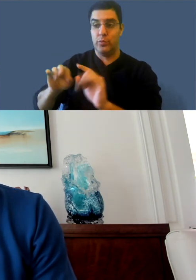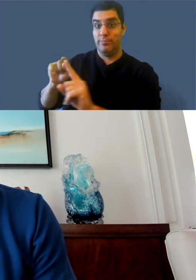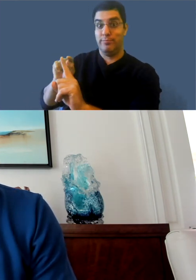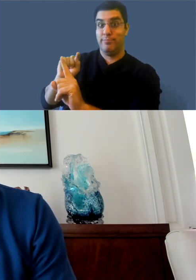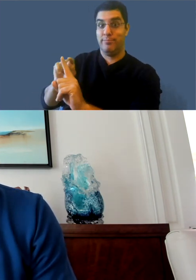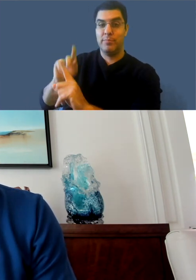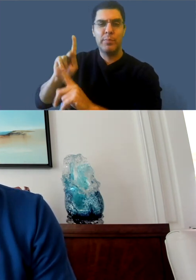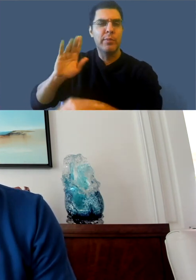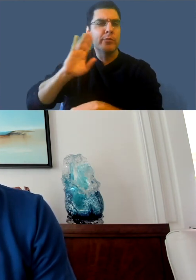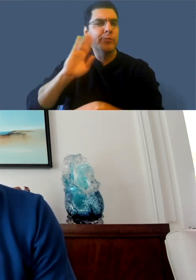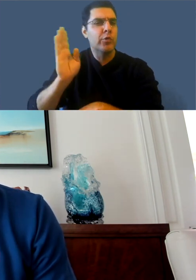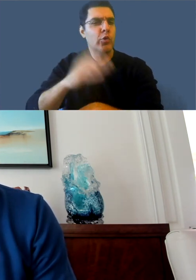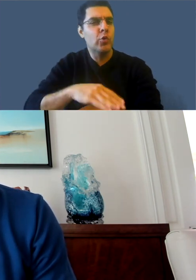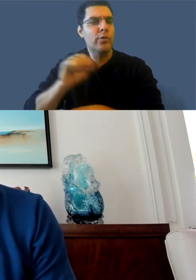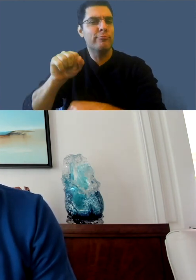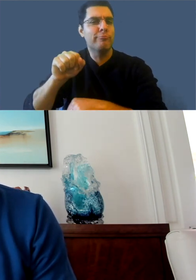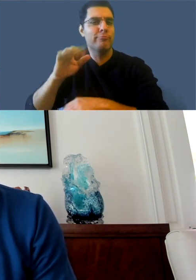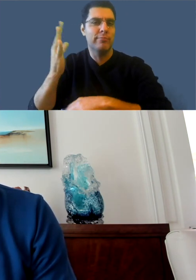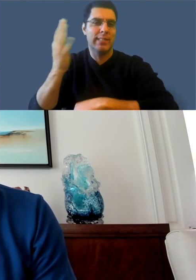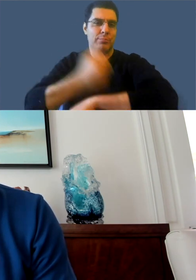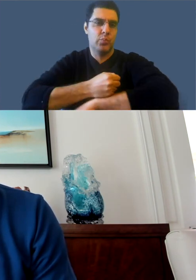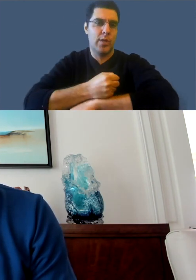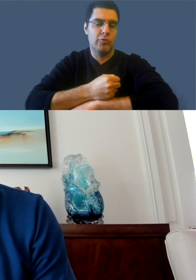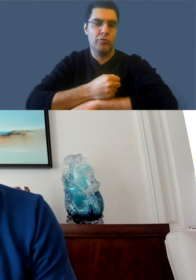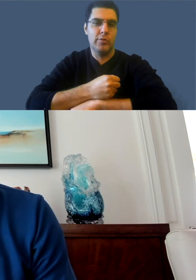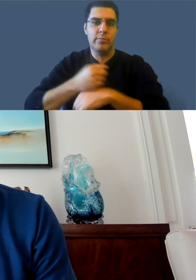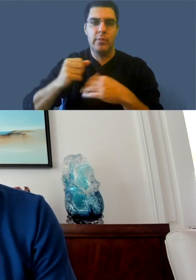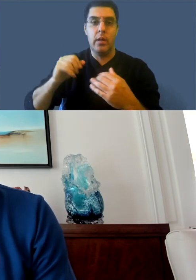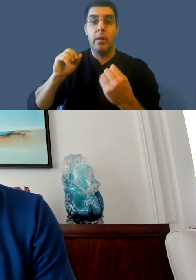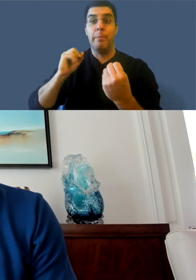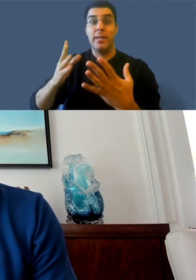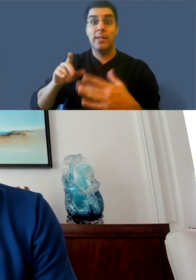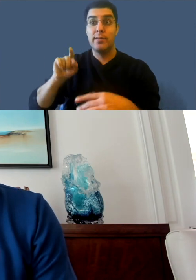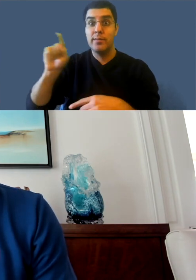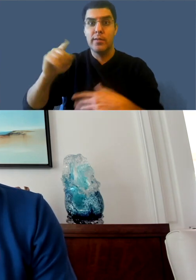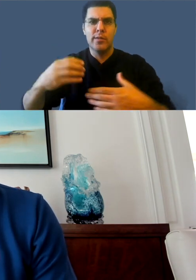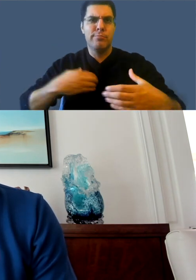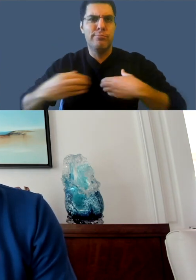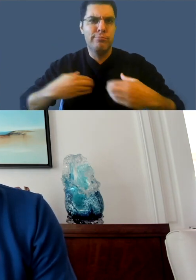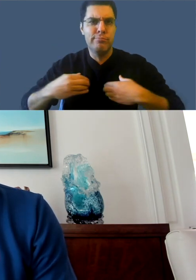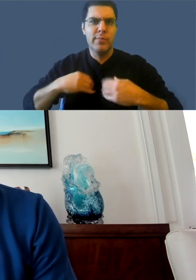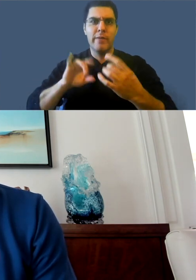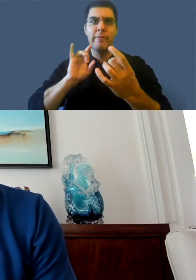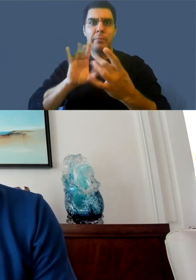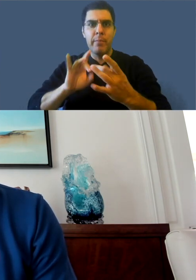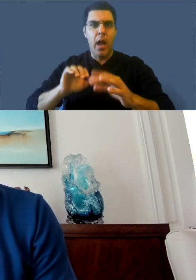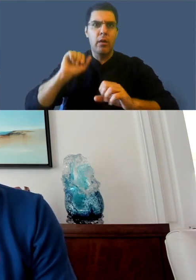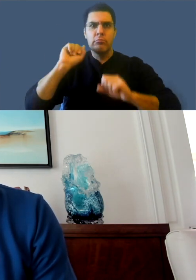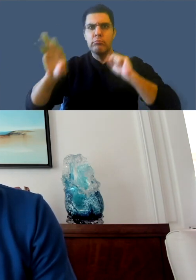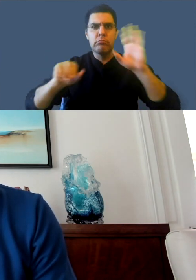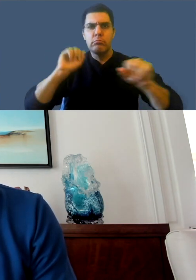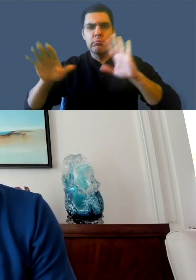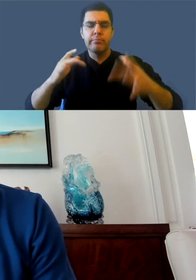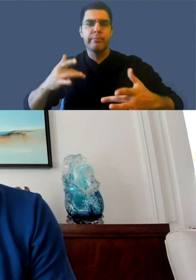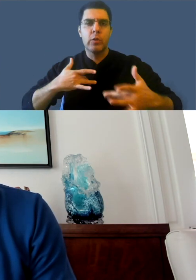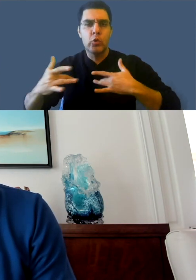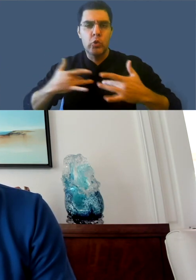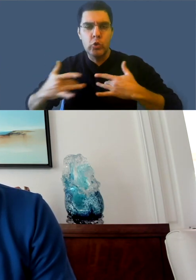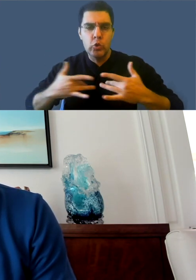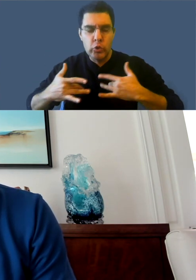We've got a lot of feedback and it's clearly a very controversial decision, but we wanted to at least try to explain the rationale